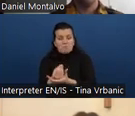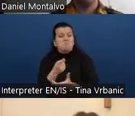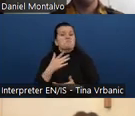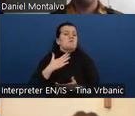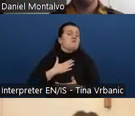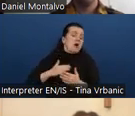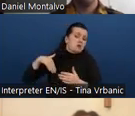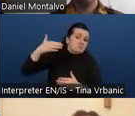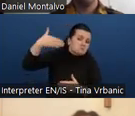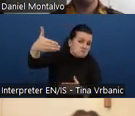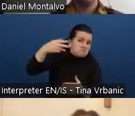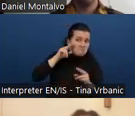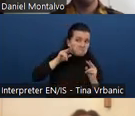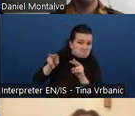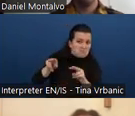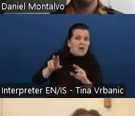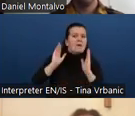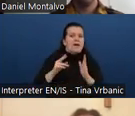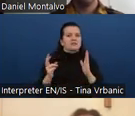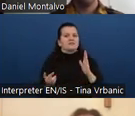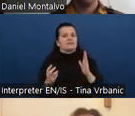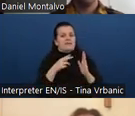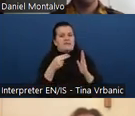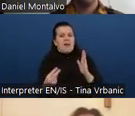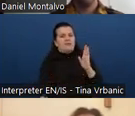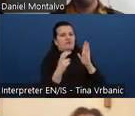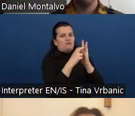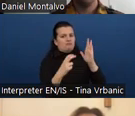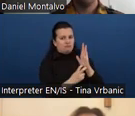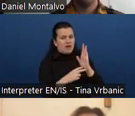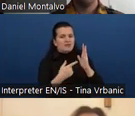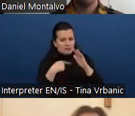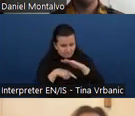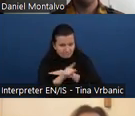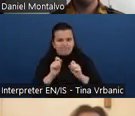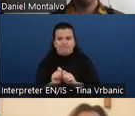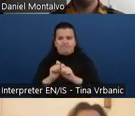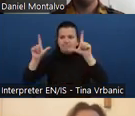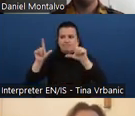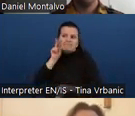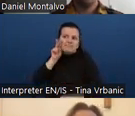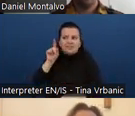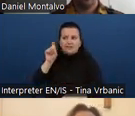And now I would like to turn today's program over to our Moderator, Susanna Laurin. Thank you, Malcolm.